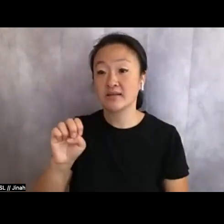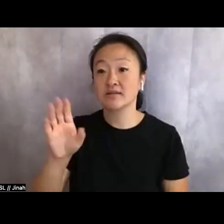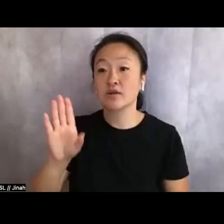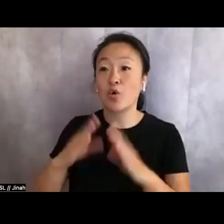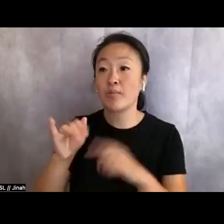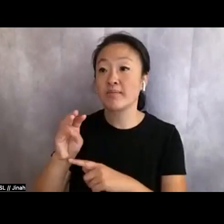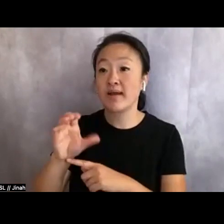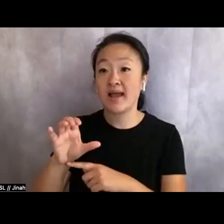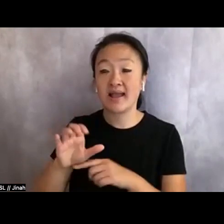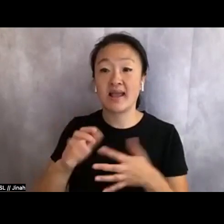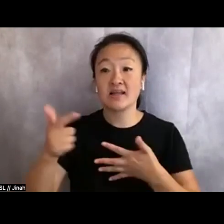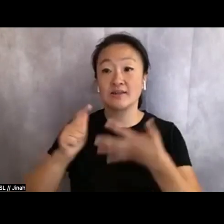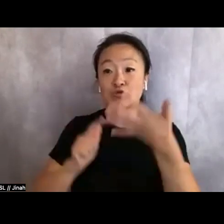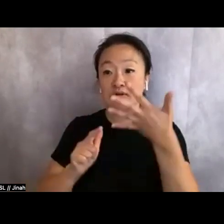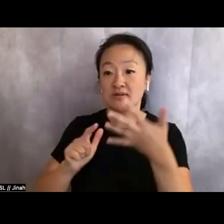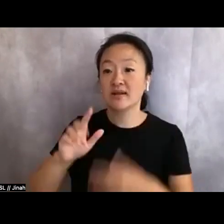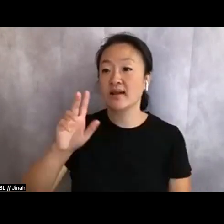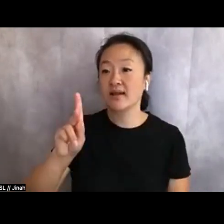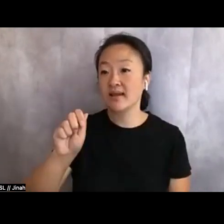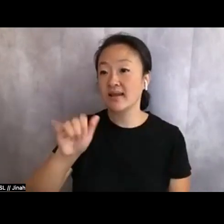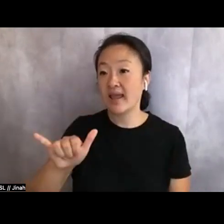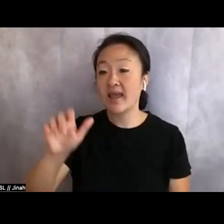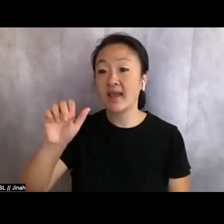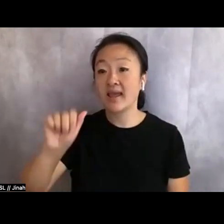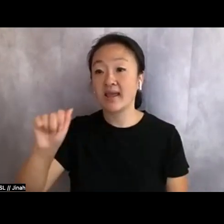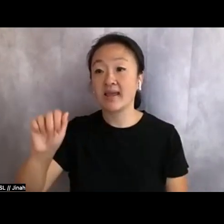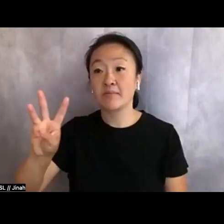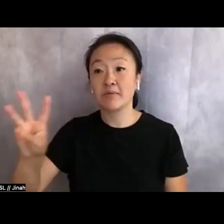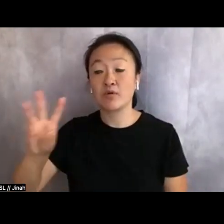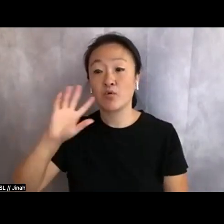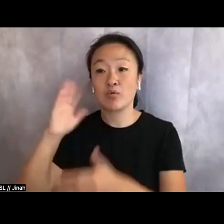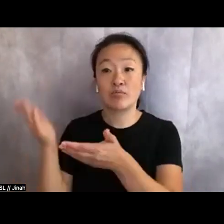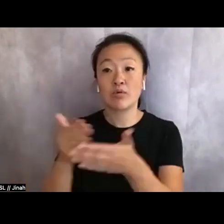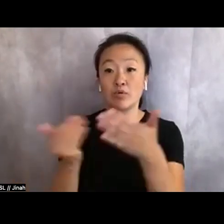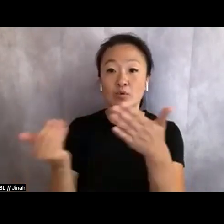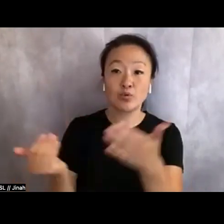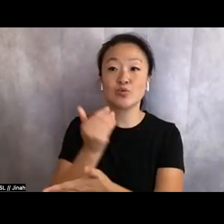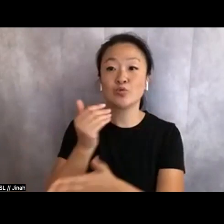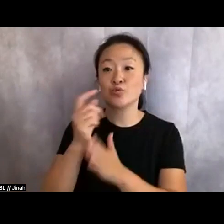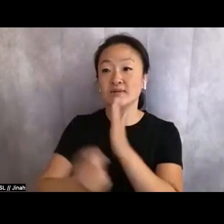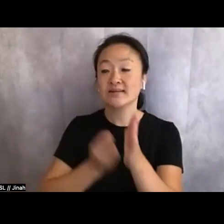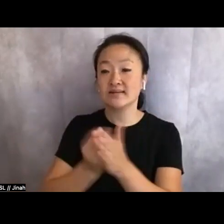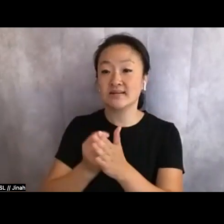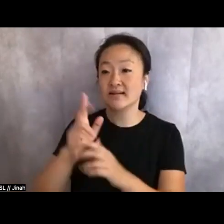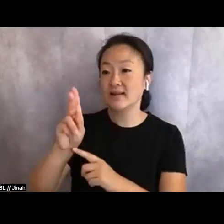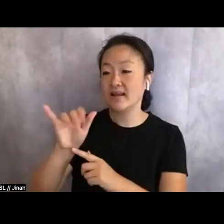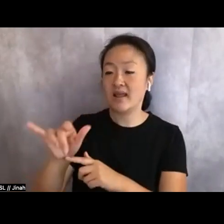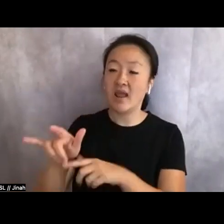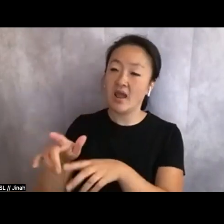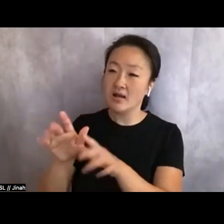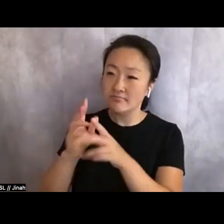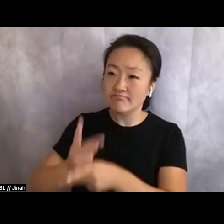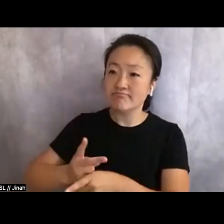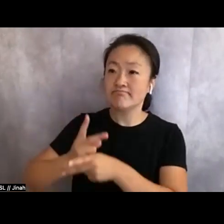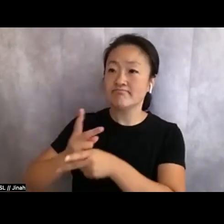Kay and AAWW will usher in a brand new season in a space Kay has so carefully curated and celebrated.